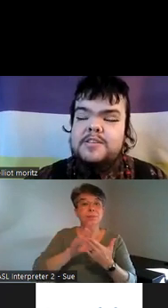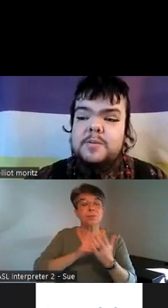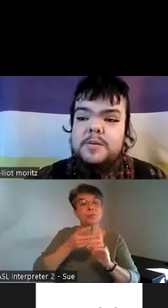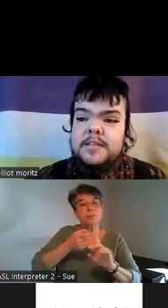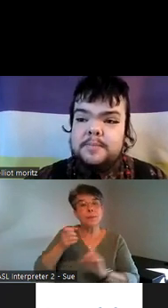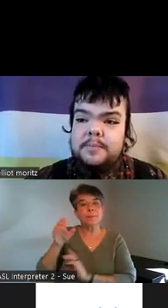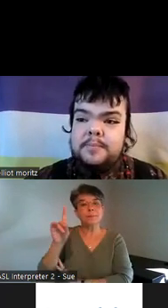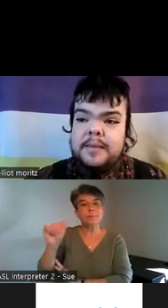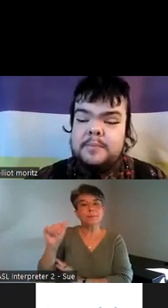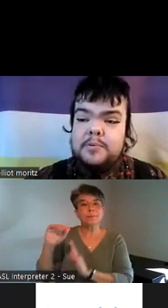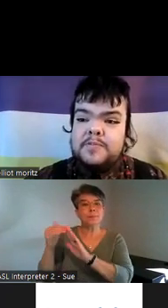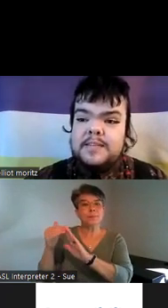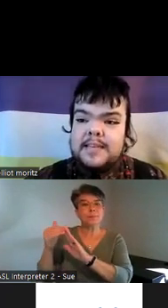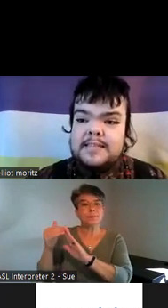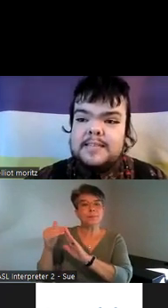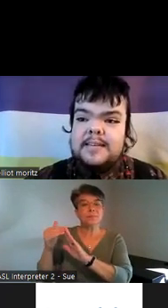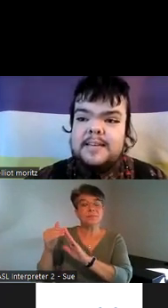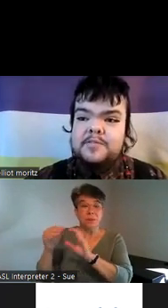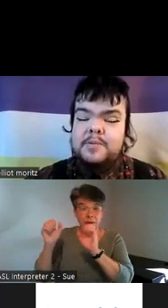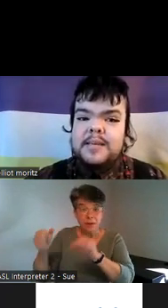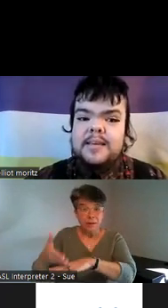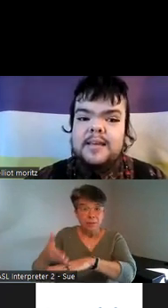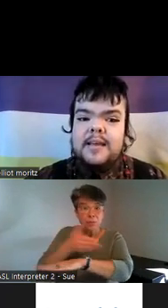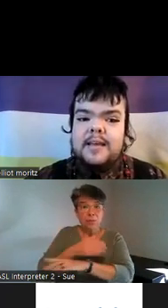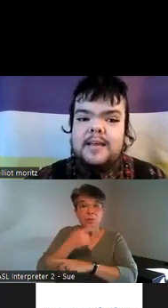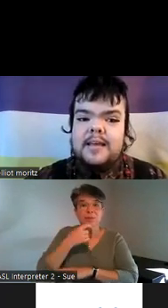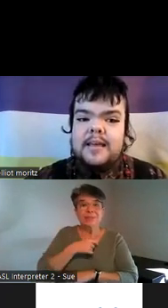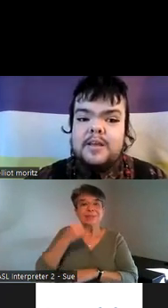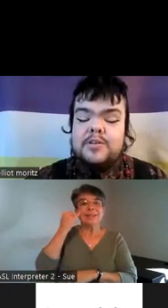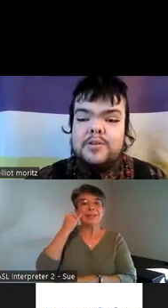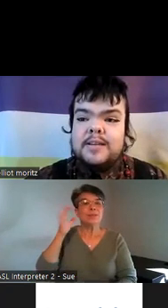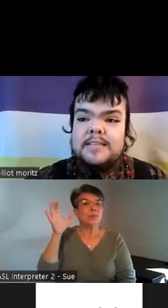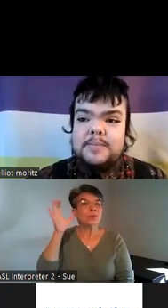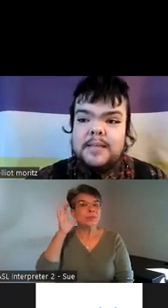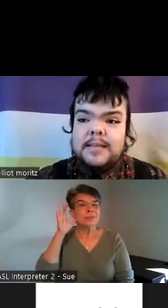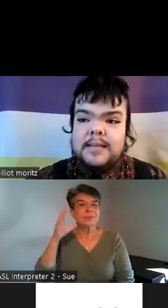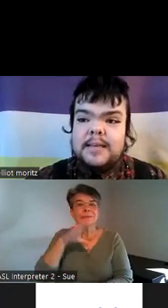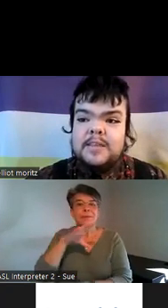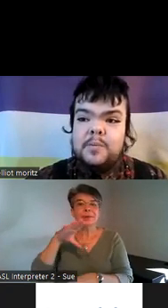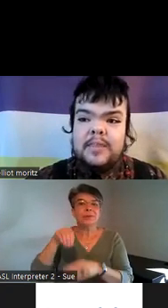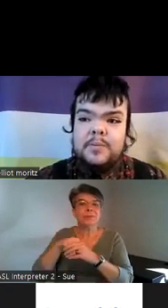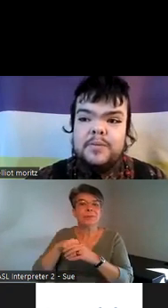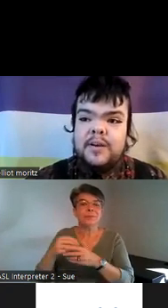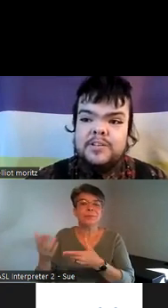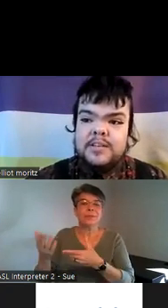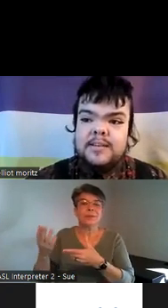and so much could be improved in Kingston if we include accessibility in the way that we function